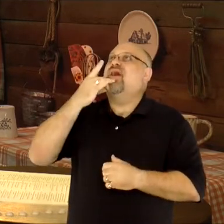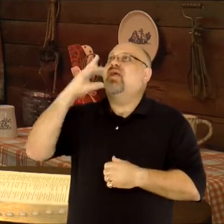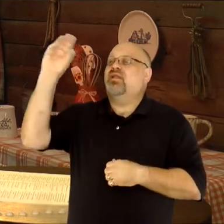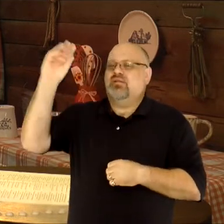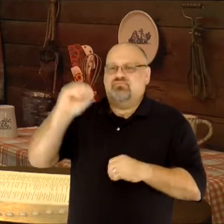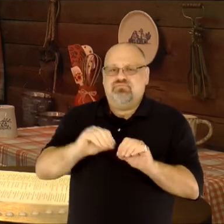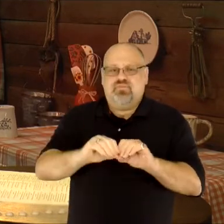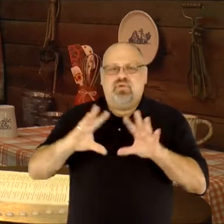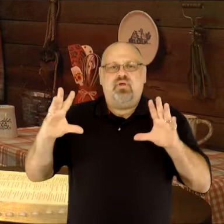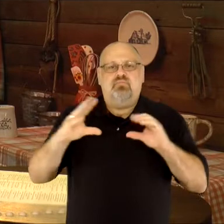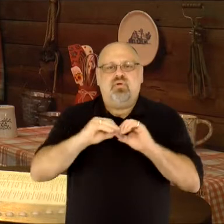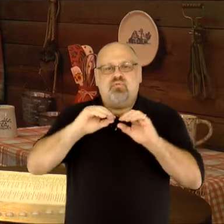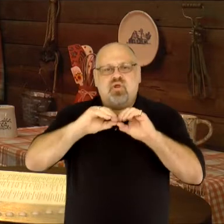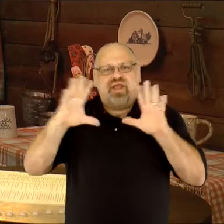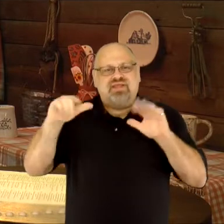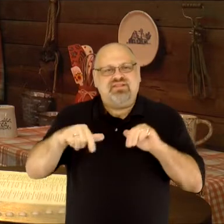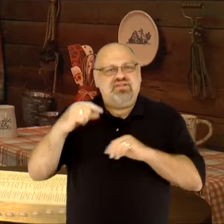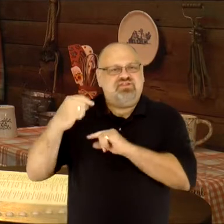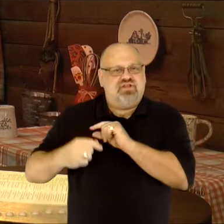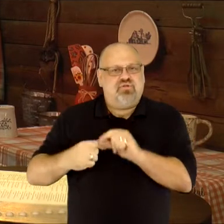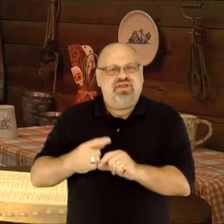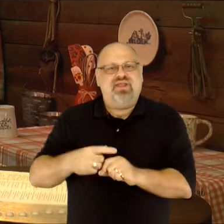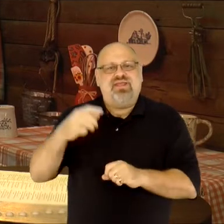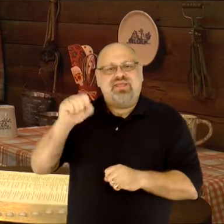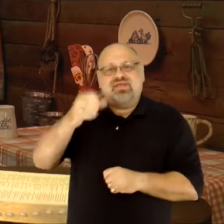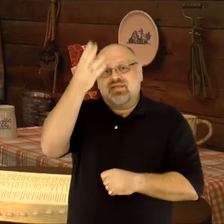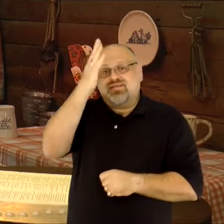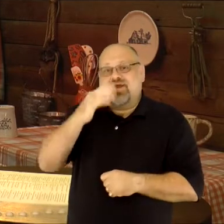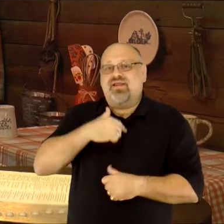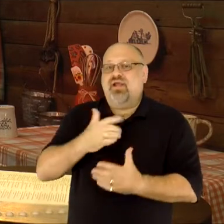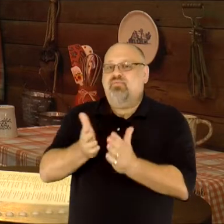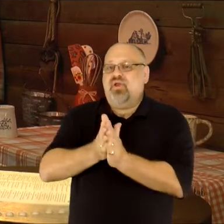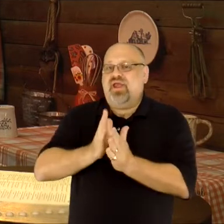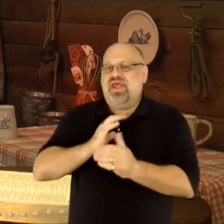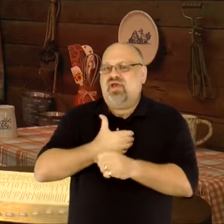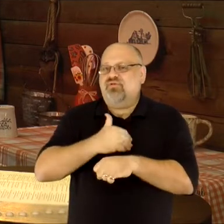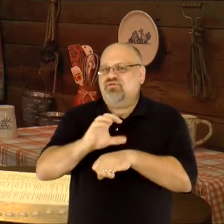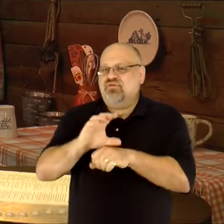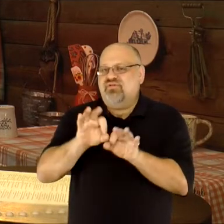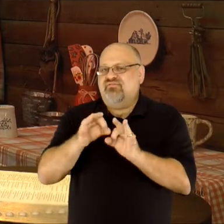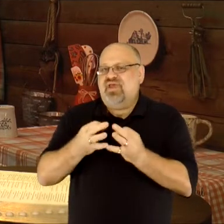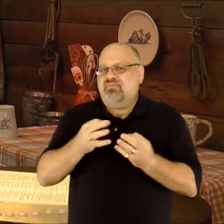even more brightly in this generation. Yes. And, God I pray for our church family Lord.